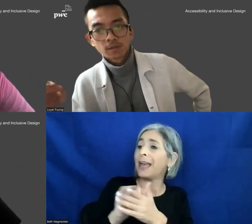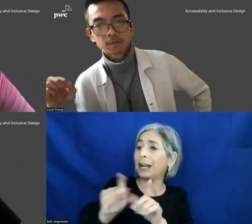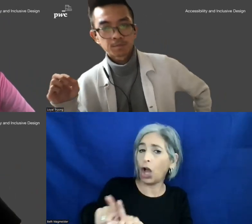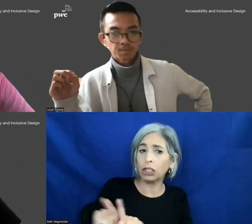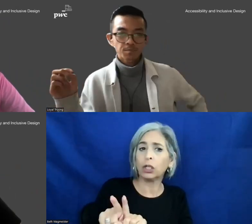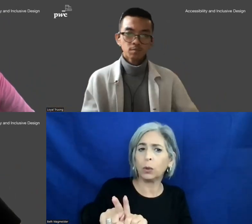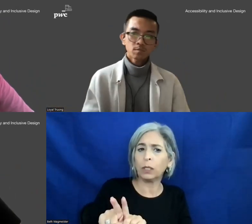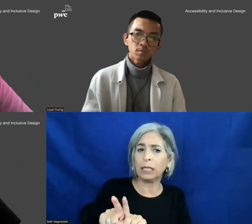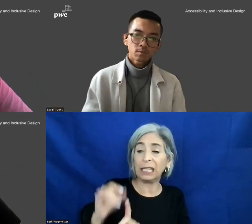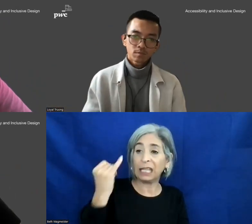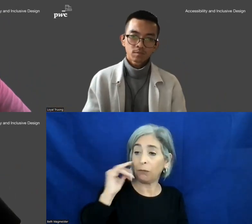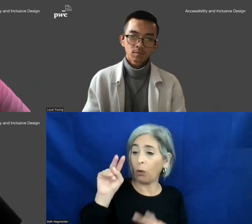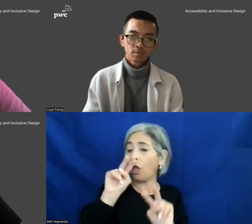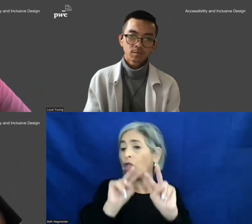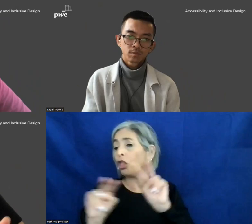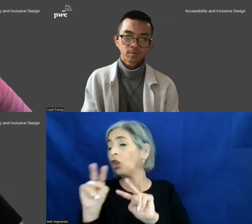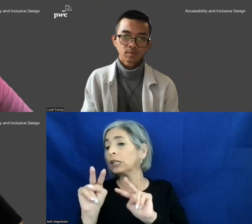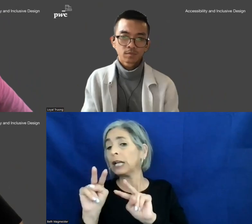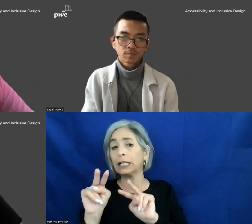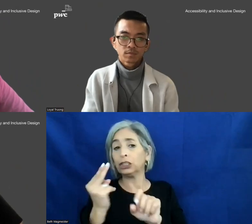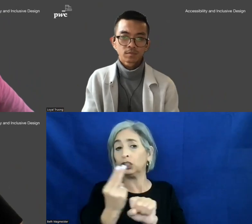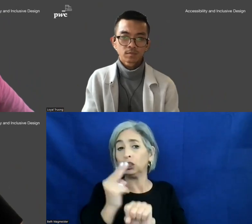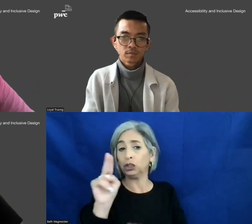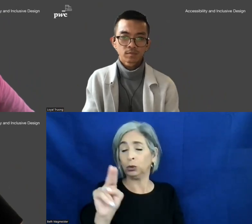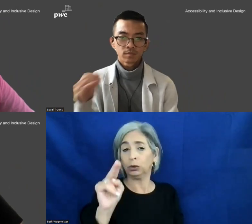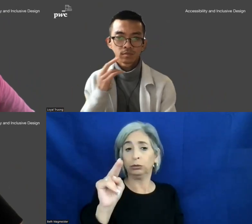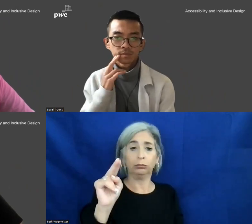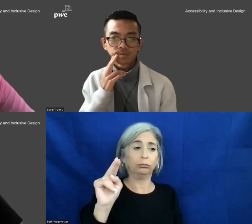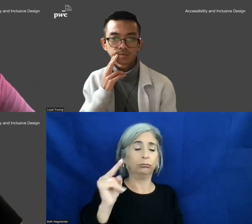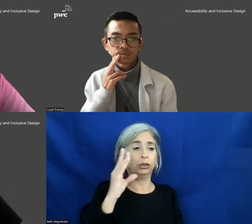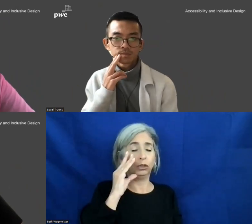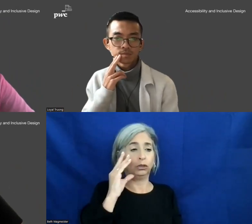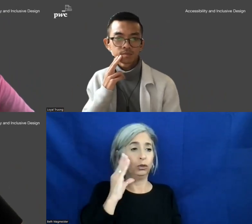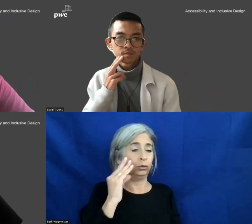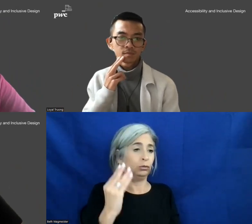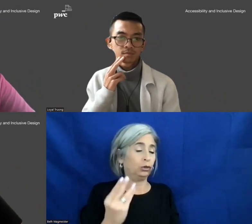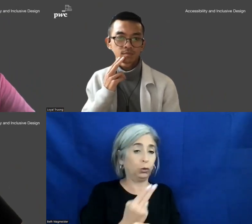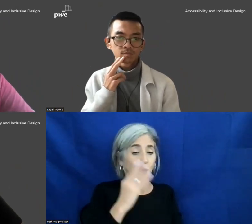if we looked at even user experience design like maybe 15 years ago most stakeholders